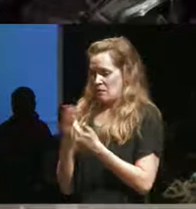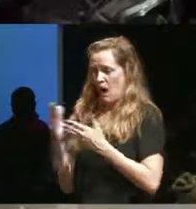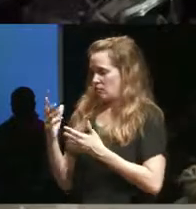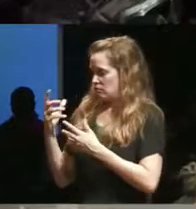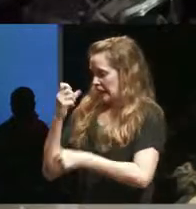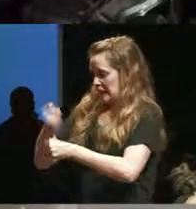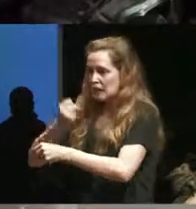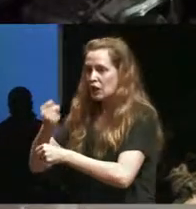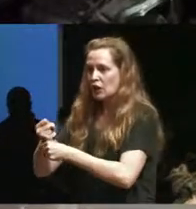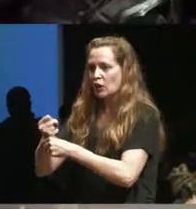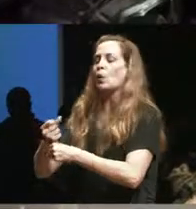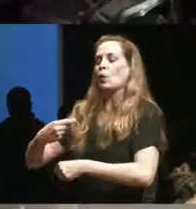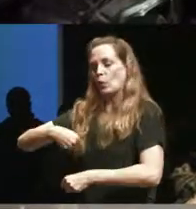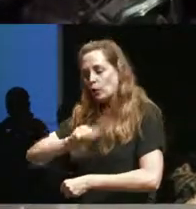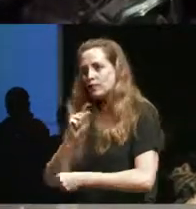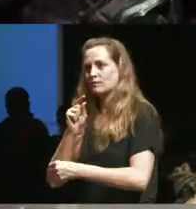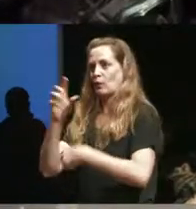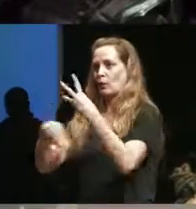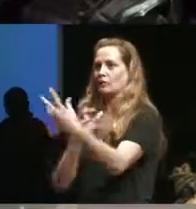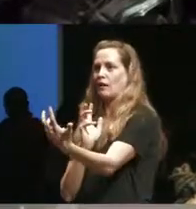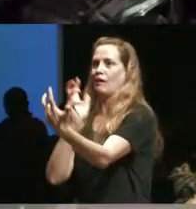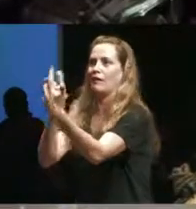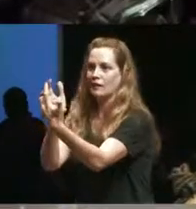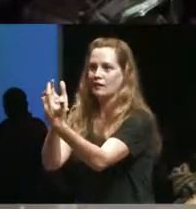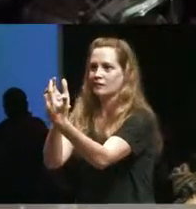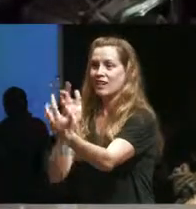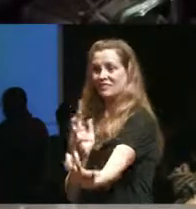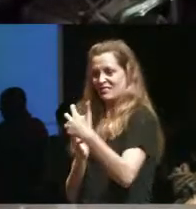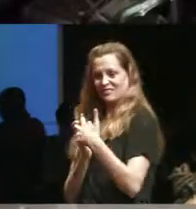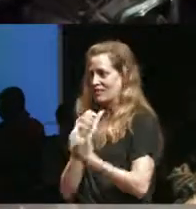always had to adapt to the world that is not adaptable for us so something that